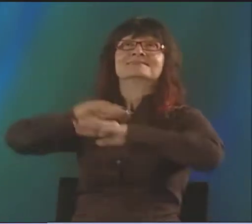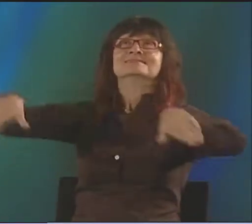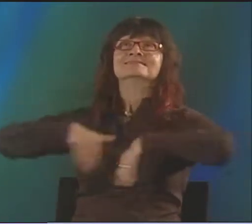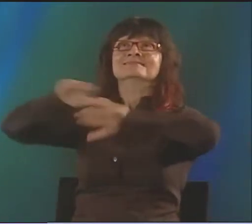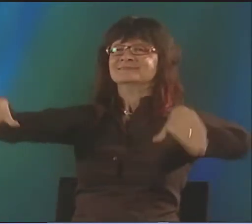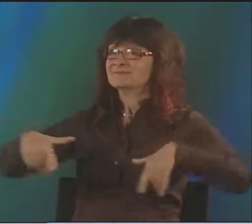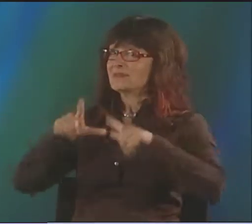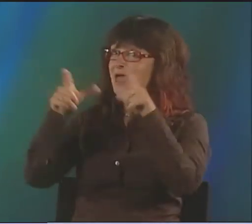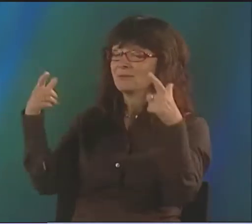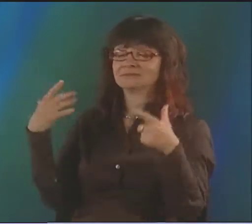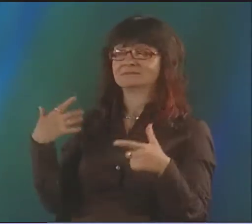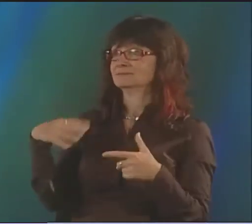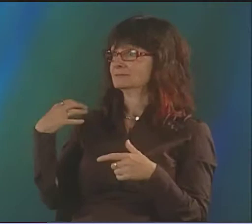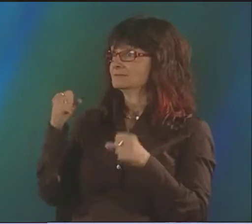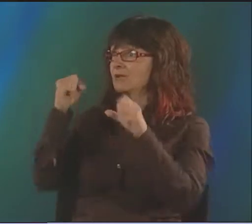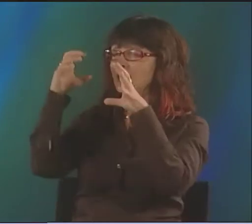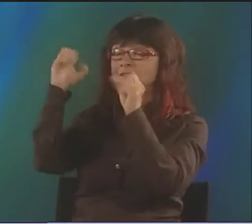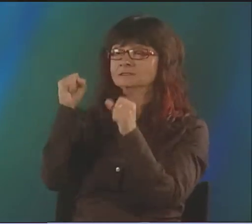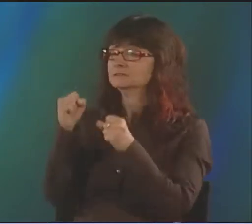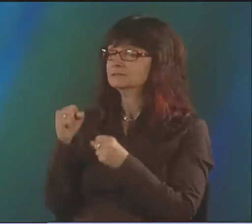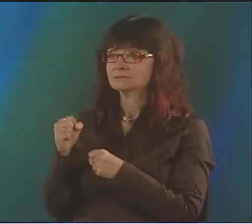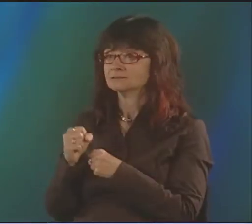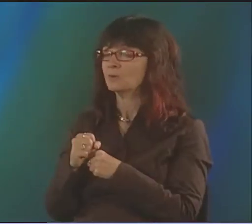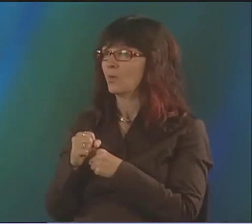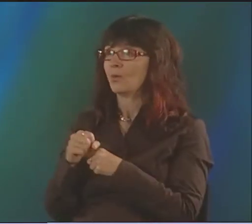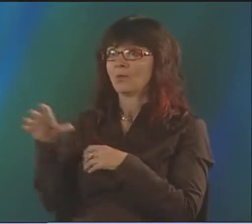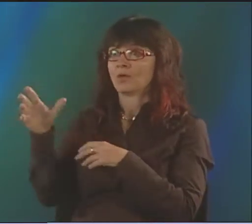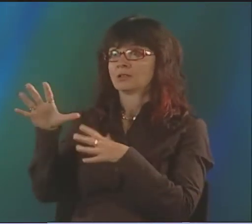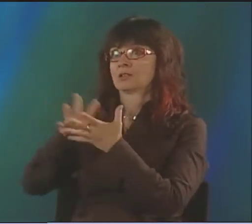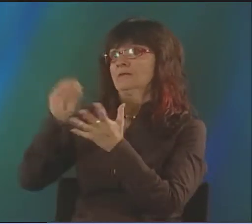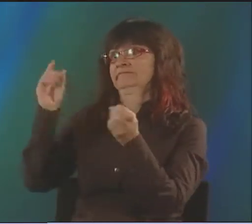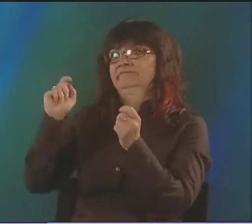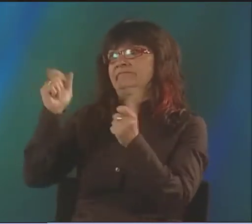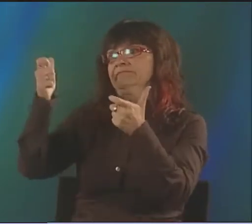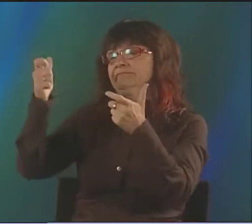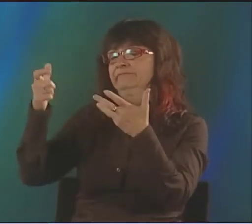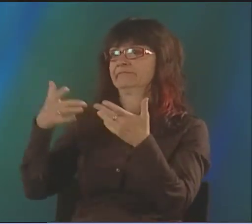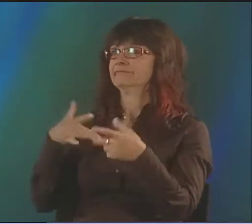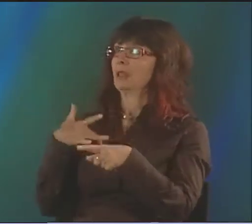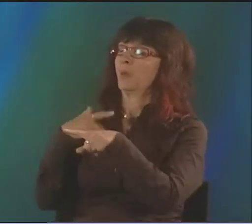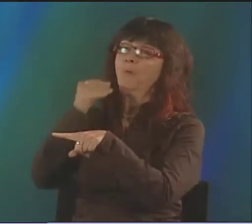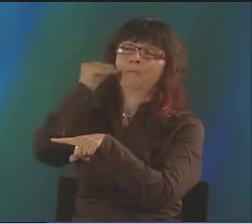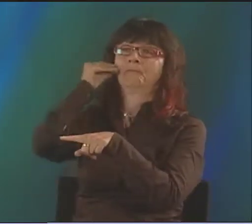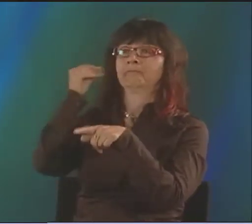IT WAS SO PLEASURABLE JUST HAVING LANGUAGE AROUND ME ALL THE TIME. I PICKED IT UP REALLY QUICKLY,